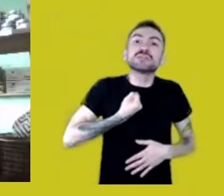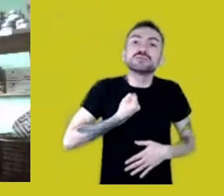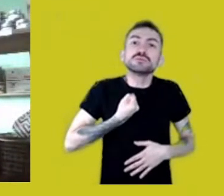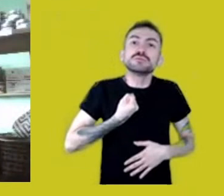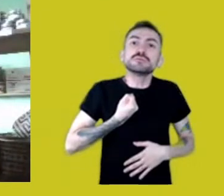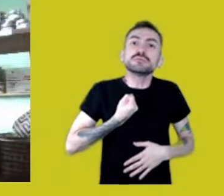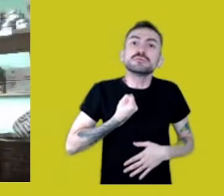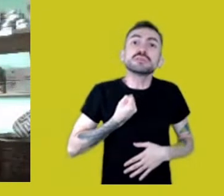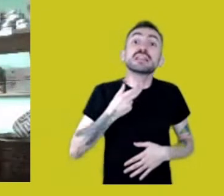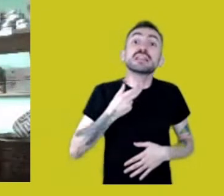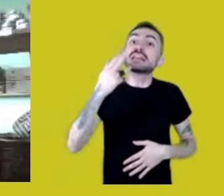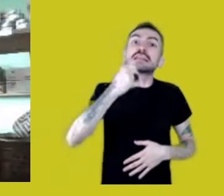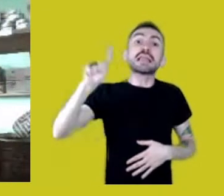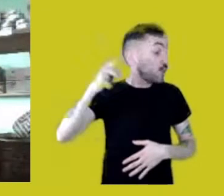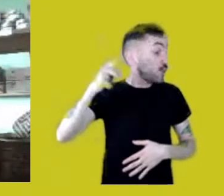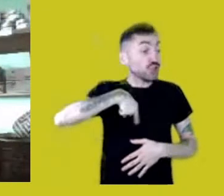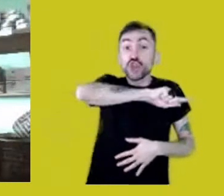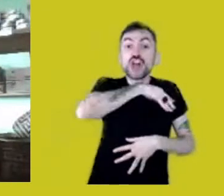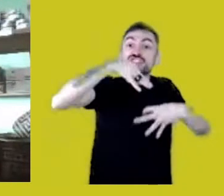Our rights were denied.